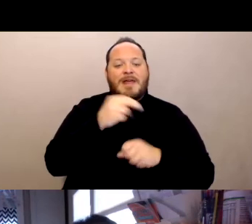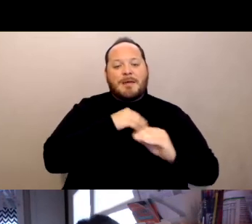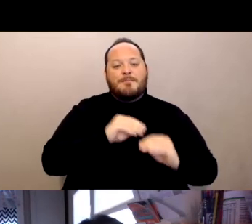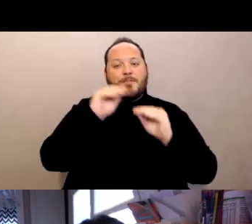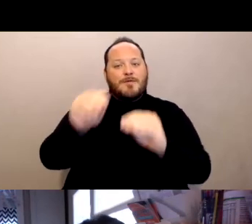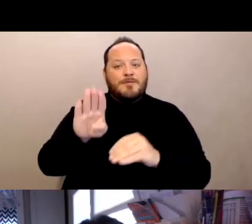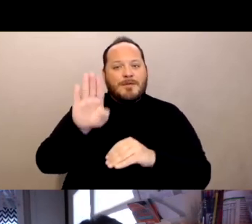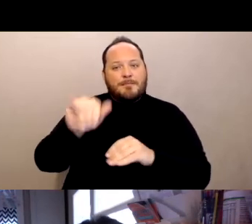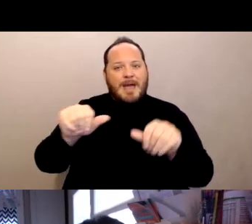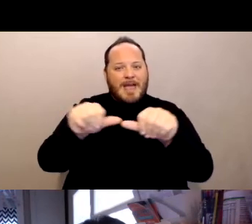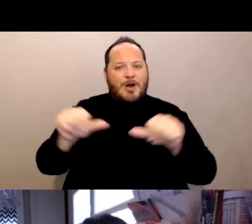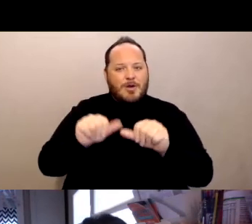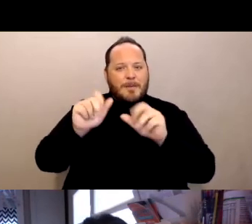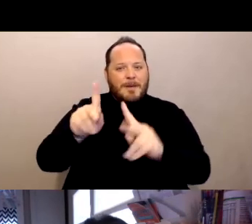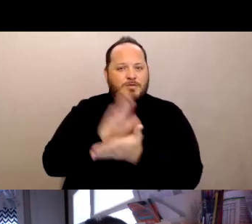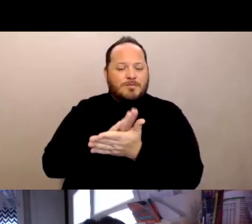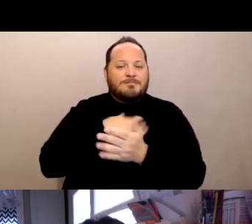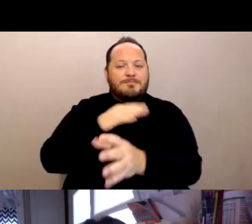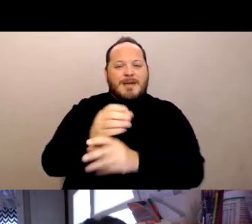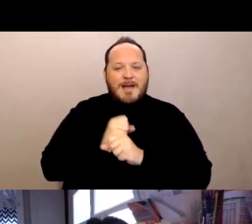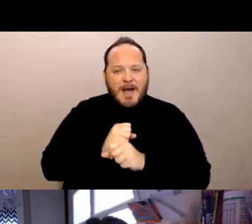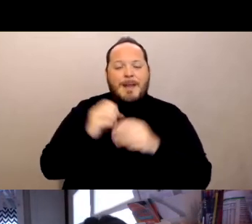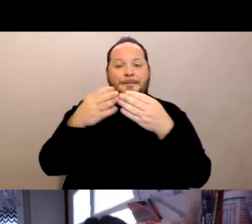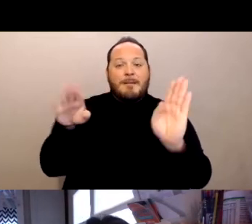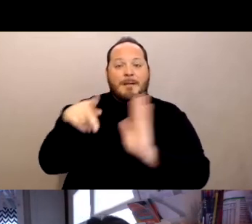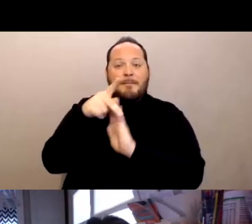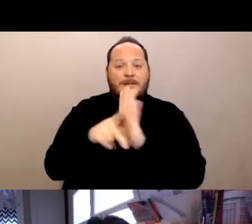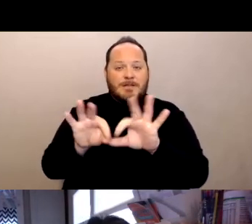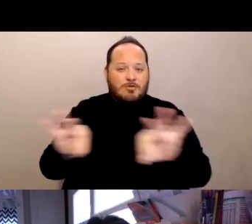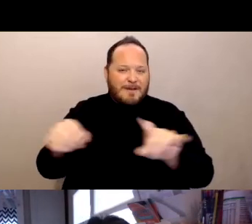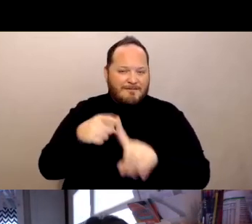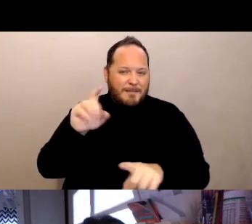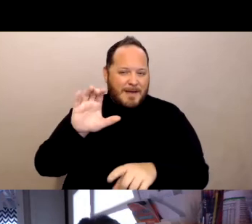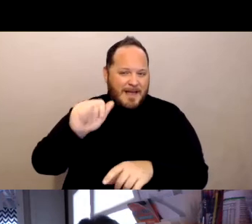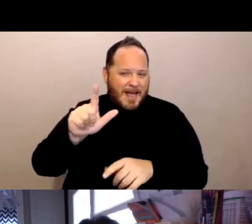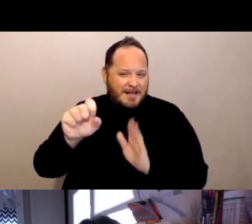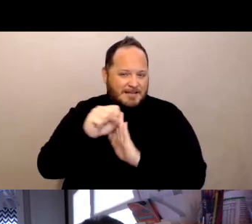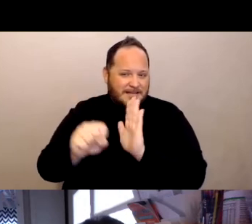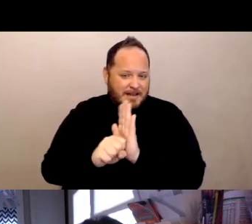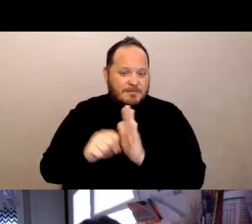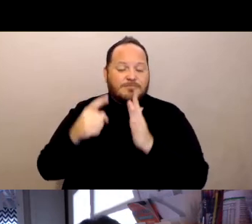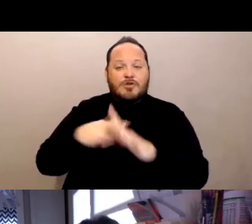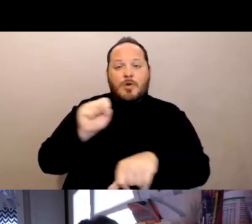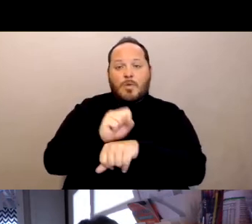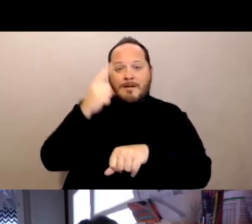I got a public policy degree from Cal and started working for California Advocates for Nursing Home Reform,